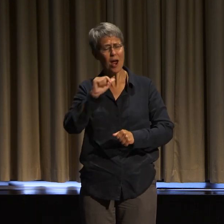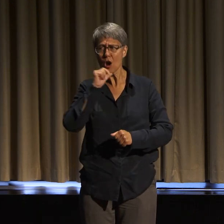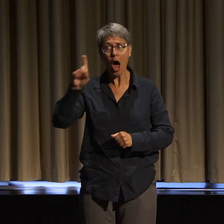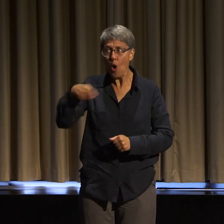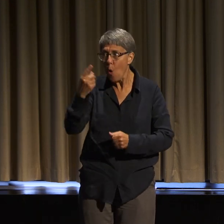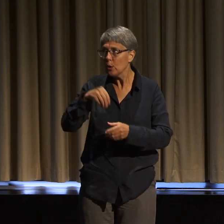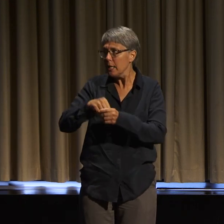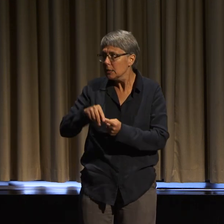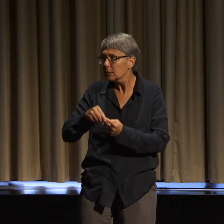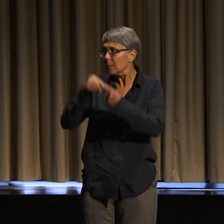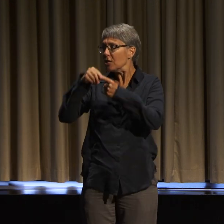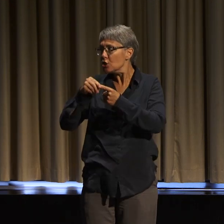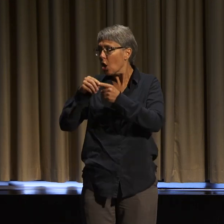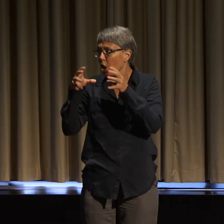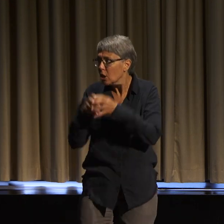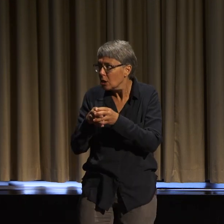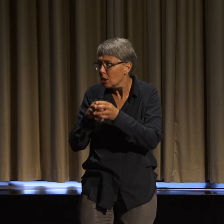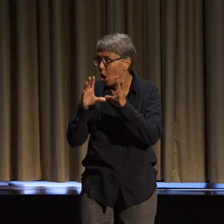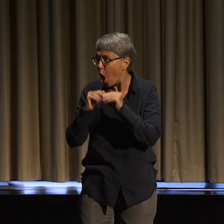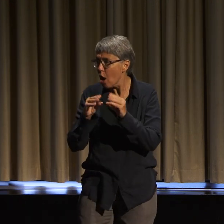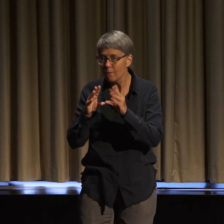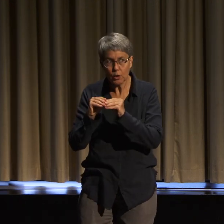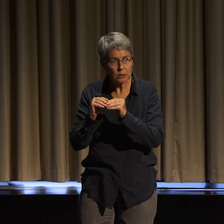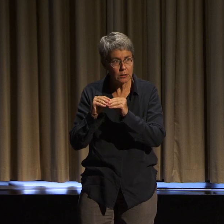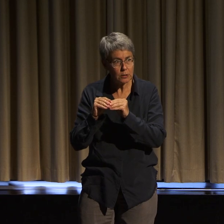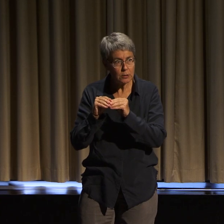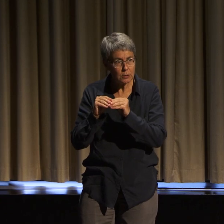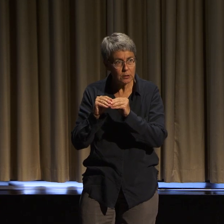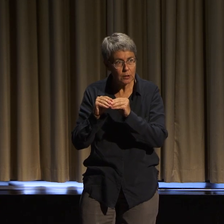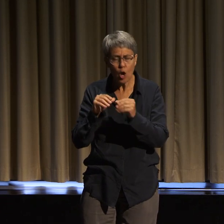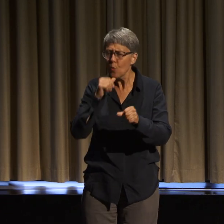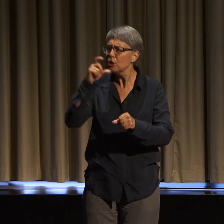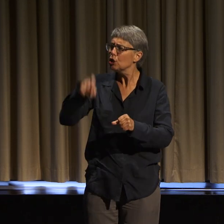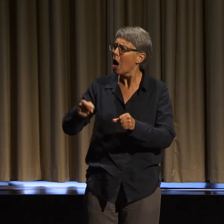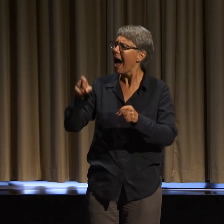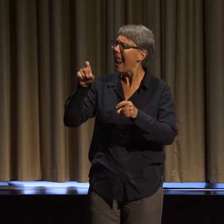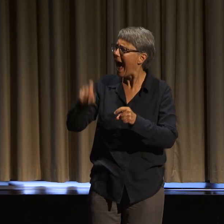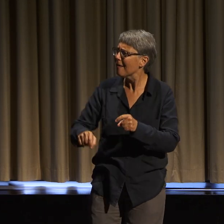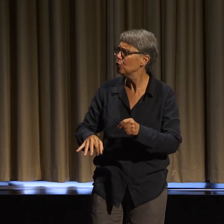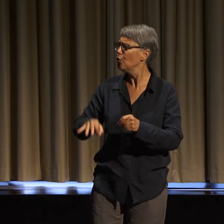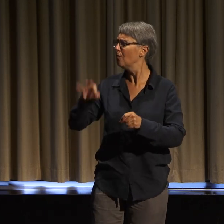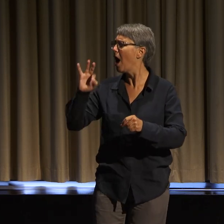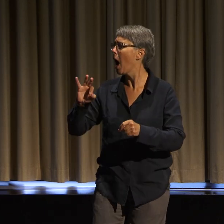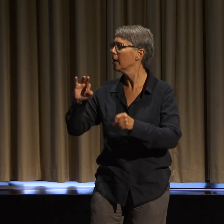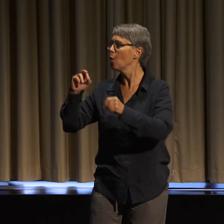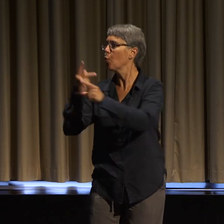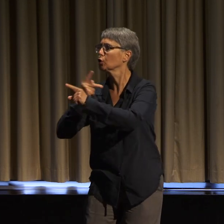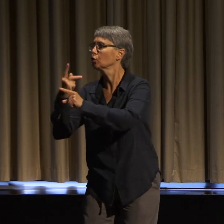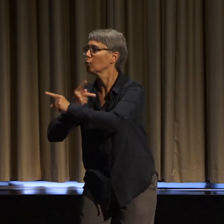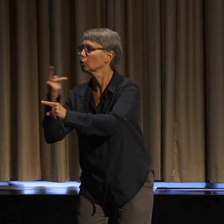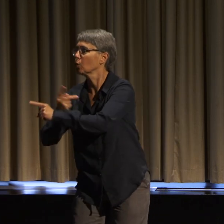to the margins of the margins of the margins of the margins. And don't get me wrong. I love living out there.